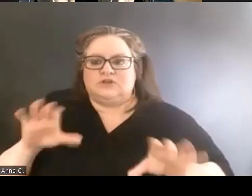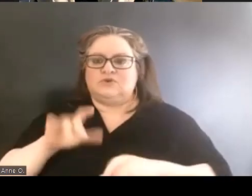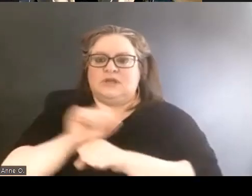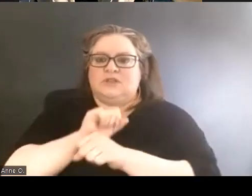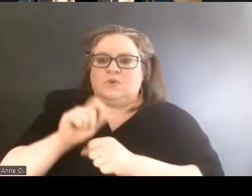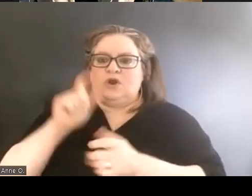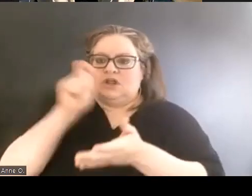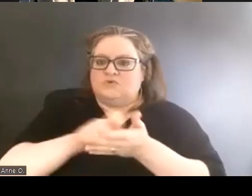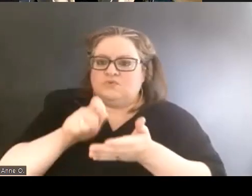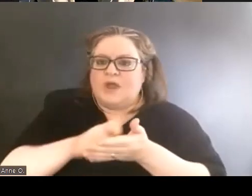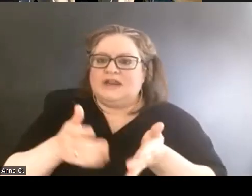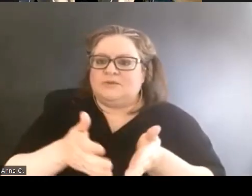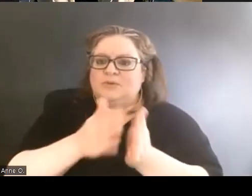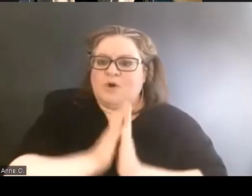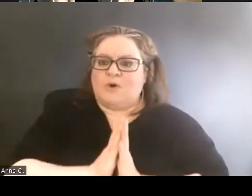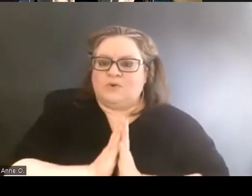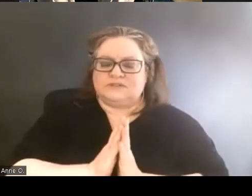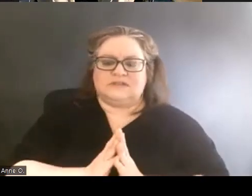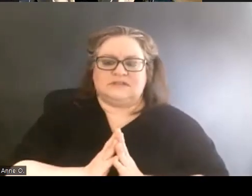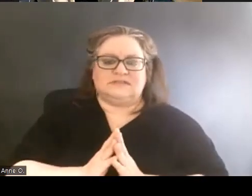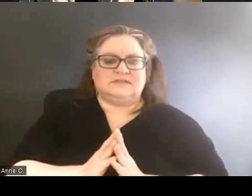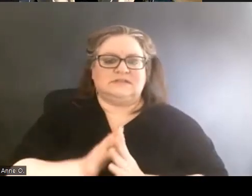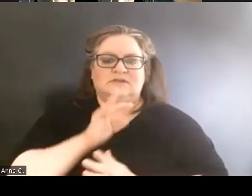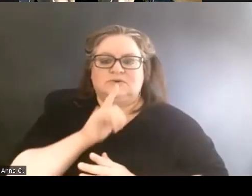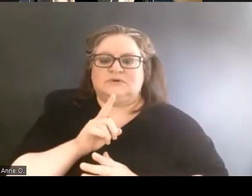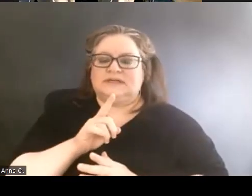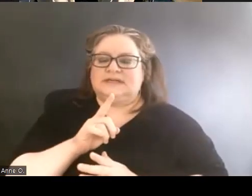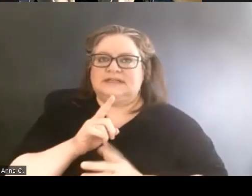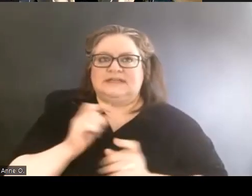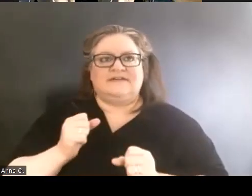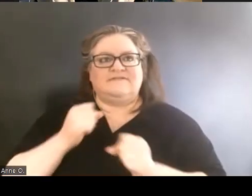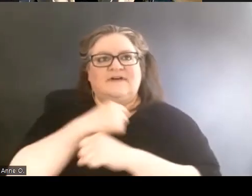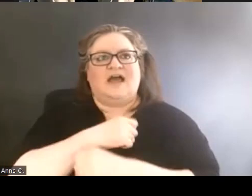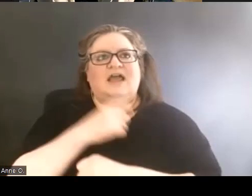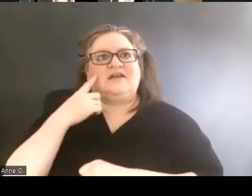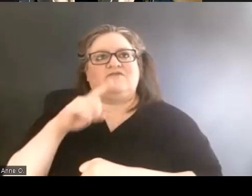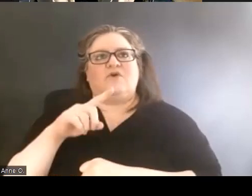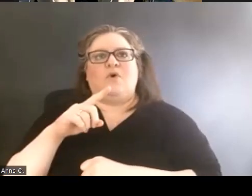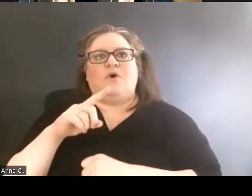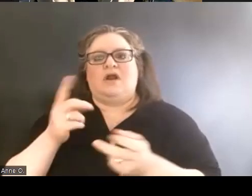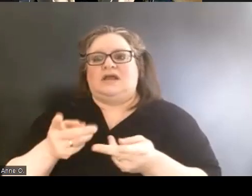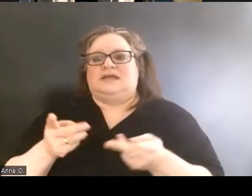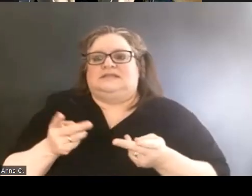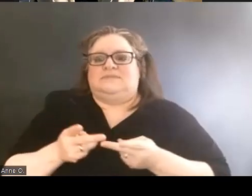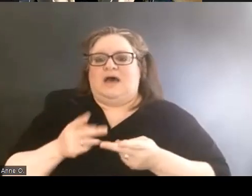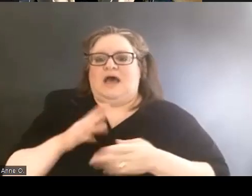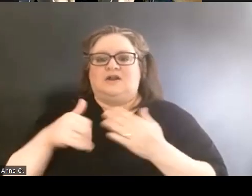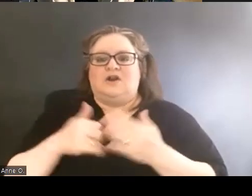really fighting for a spot at all of these conversations